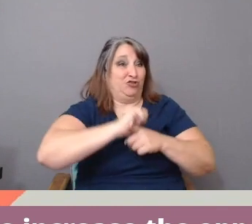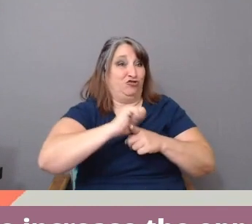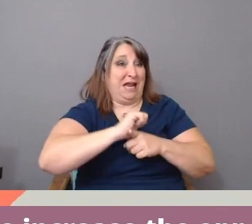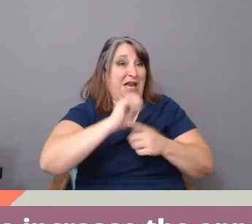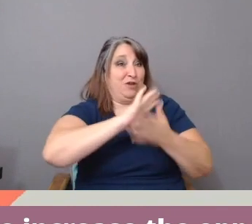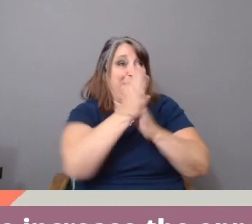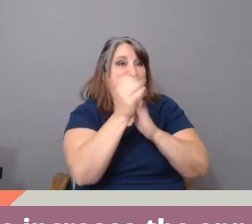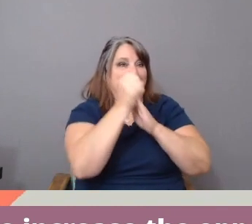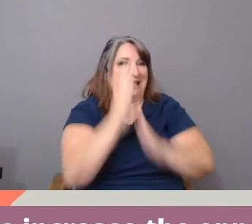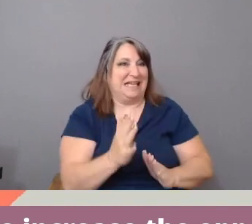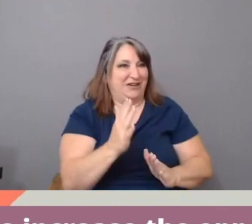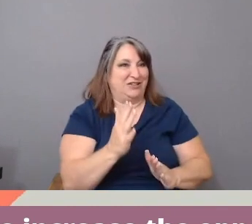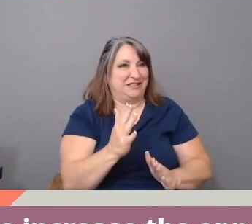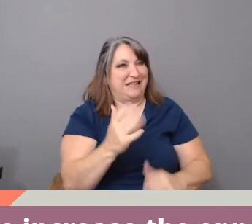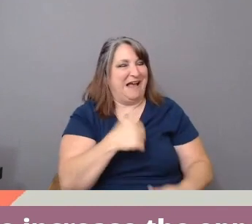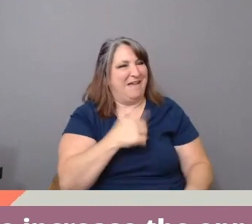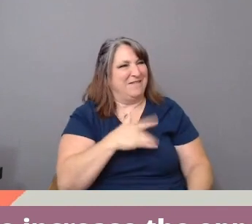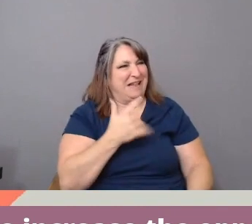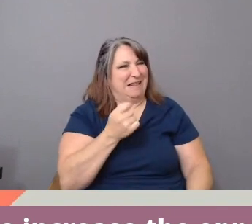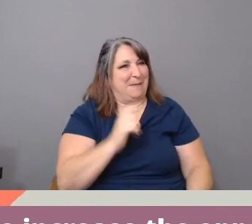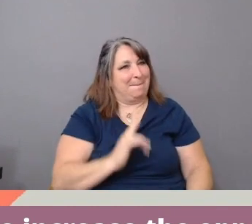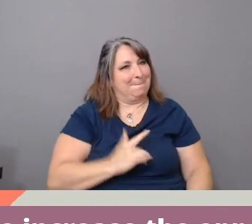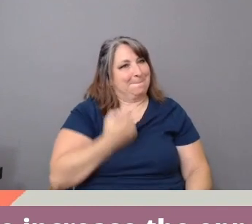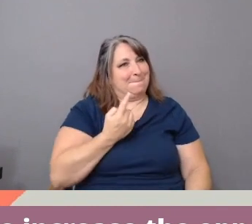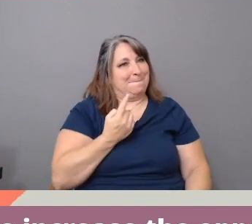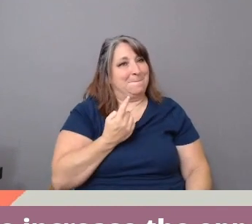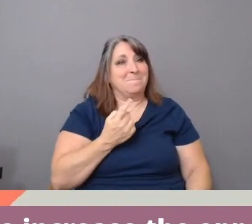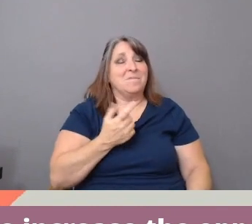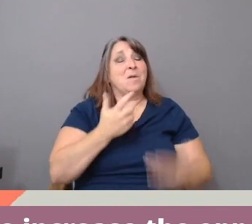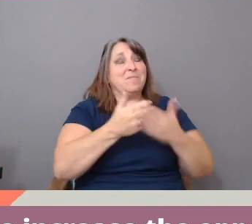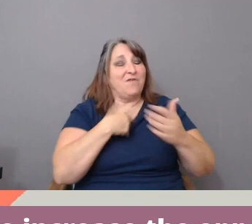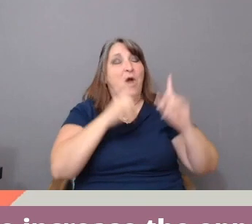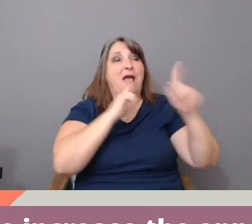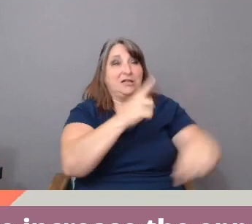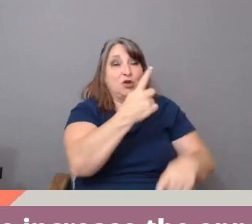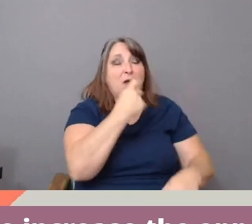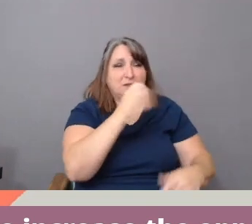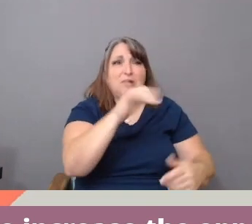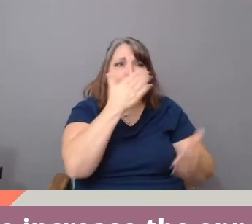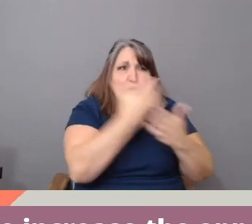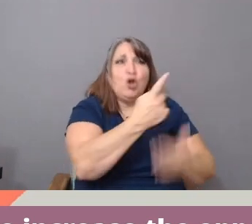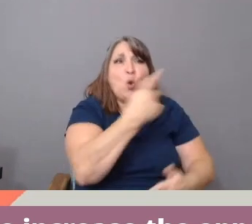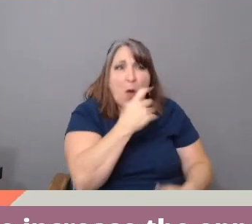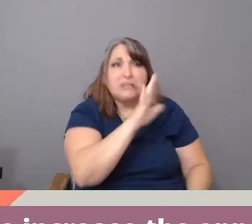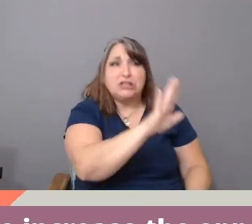So I do-- before I answer your question, which I think is-- is a good one that you're-- you're conveying,